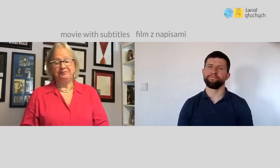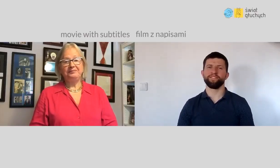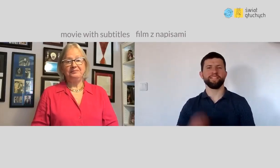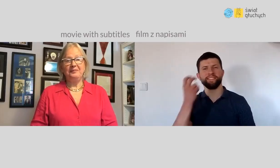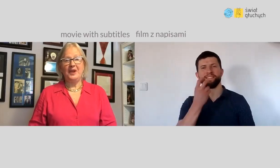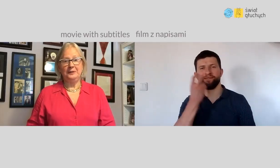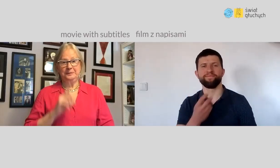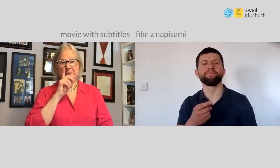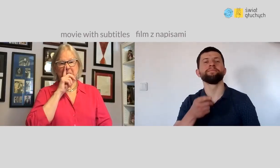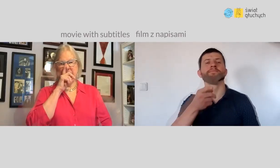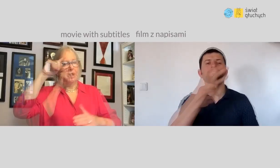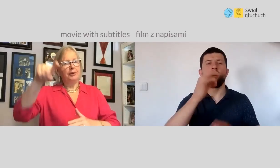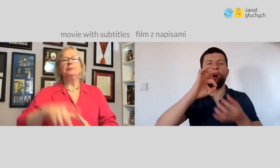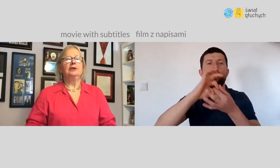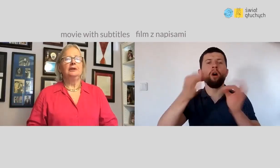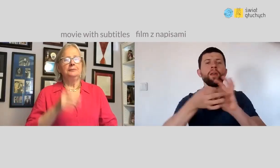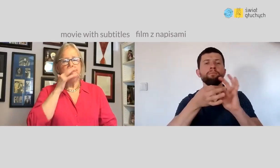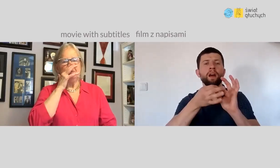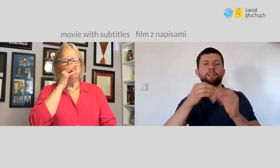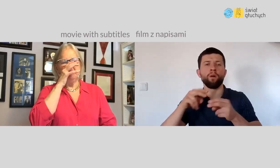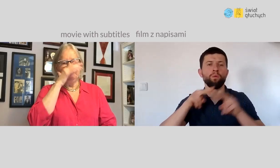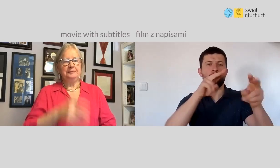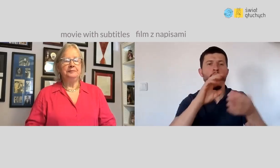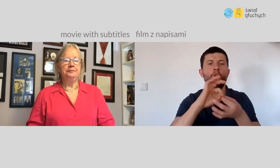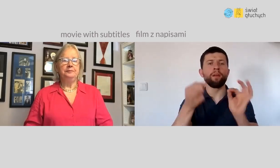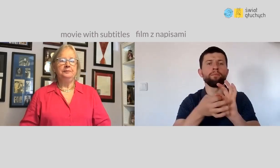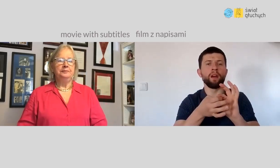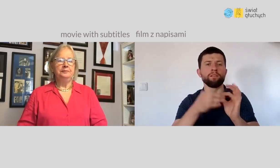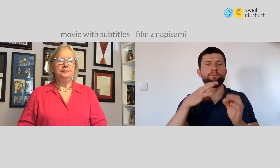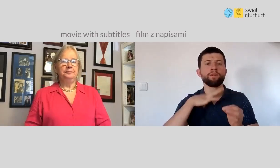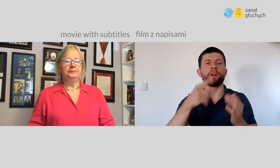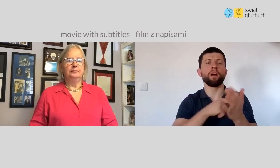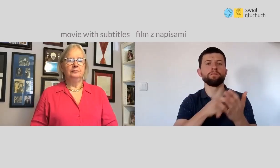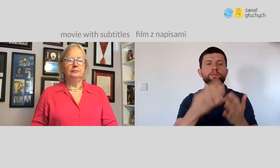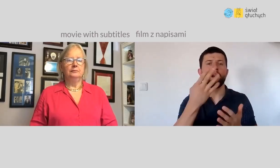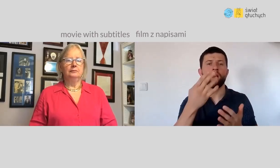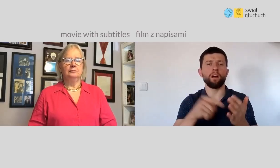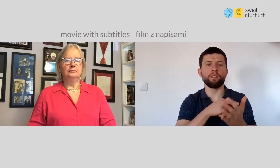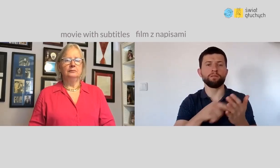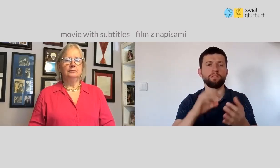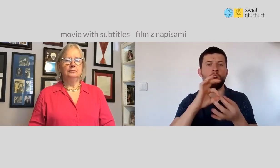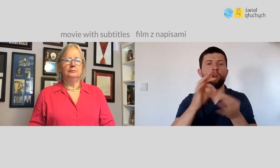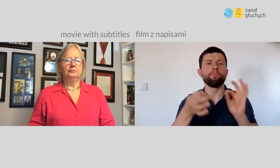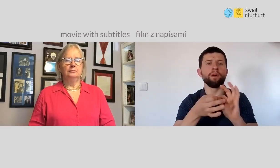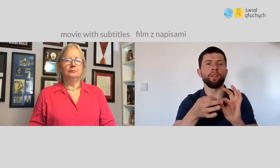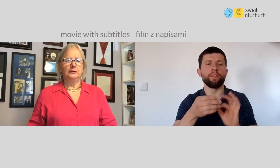How many times did you start in the Olympics?